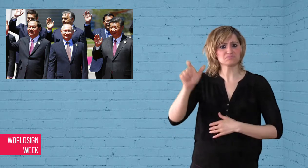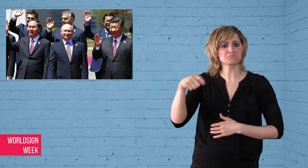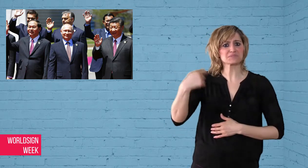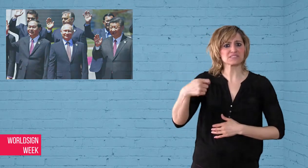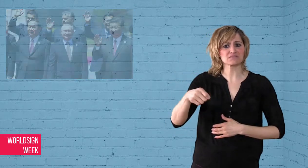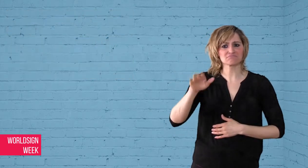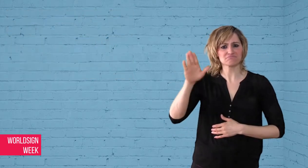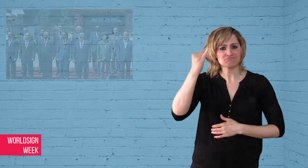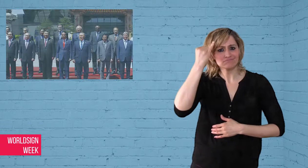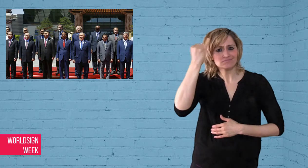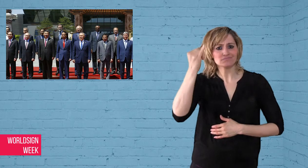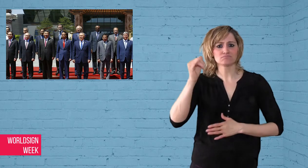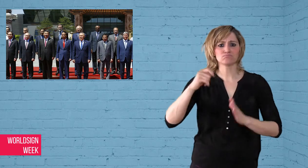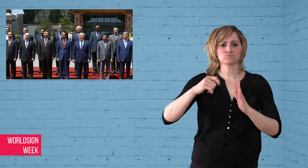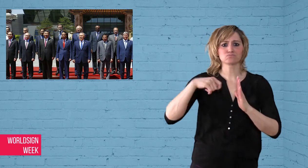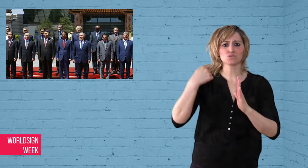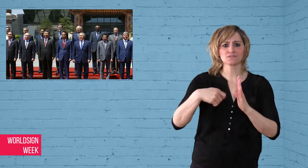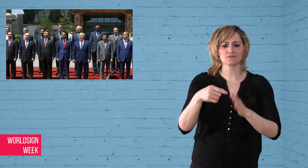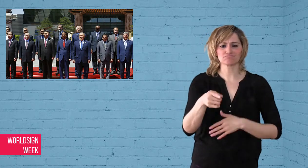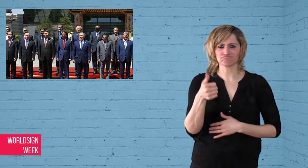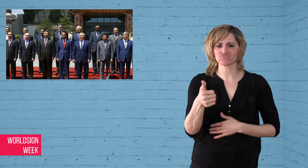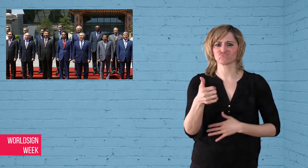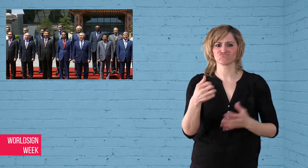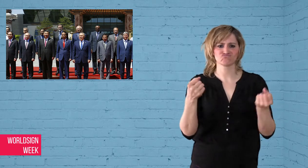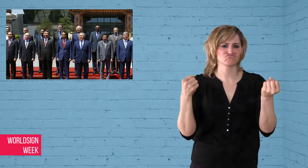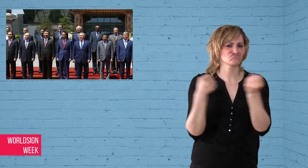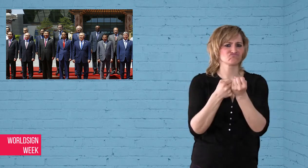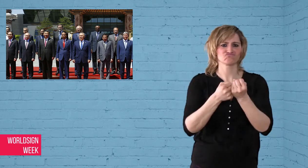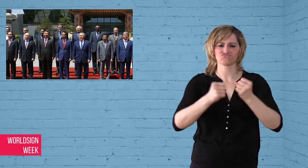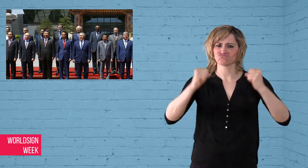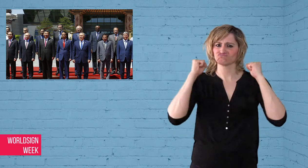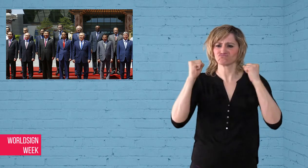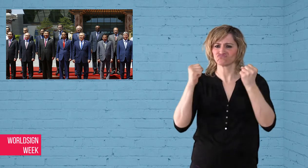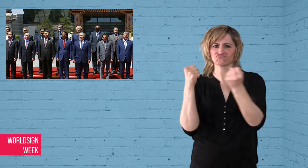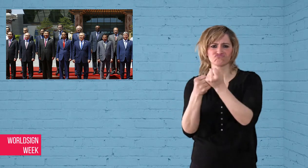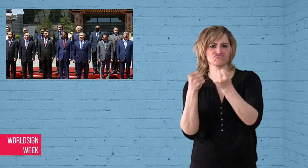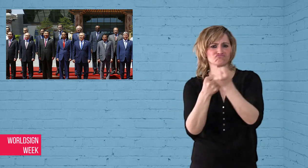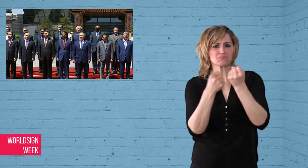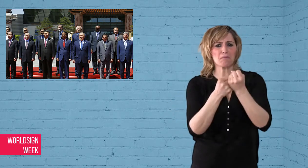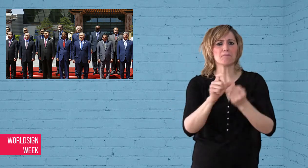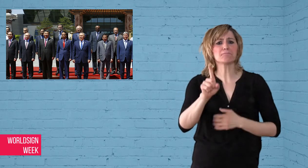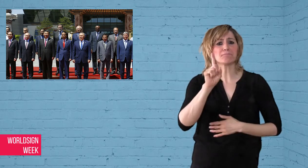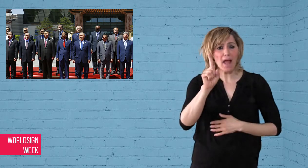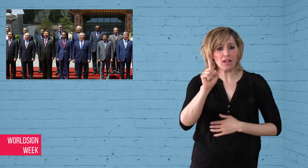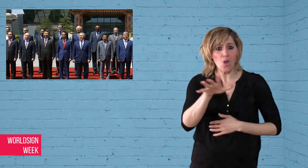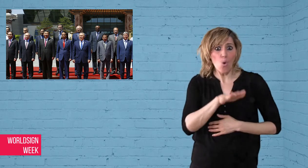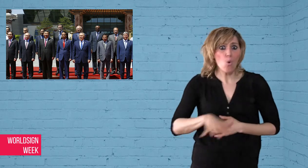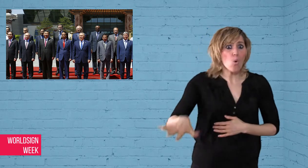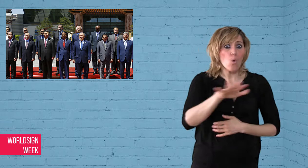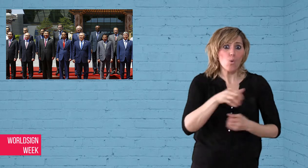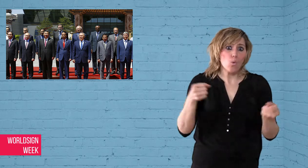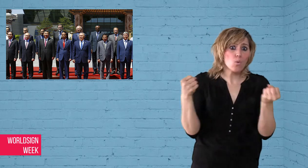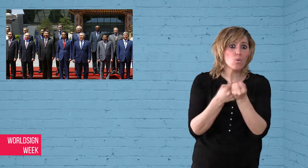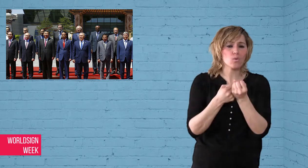for China’s geopolitical benefit.